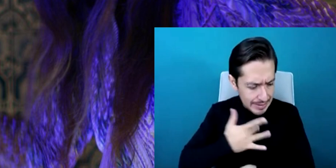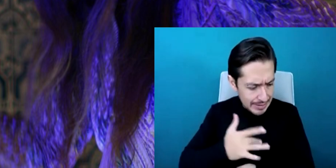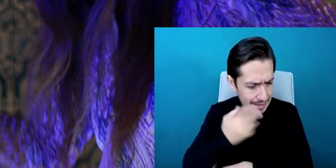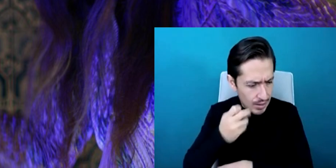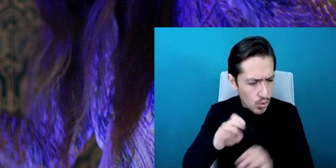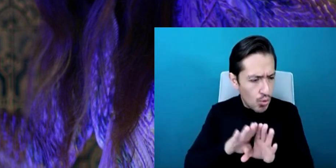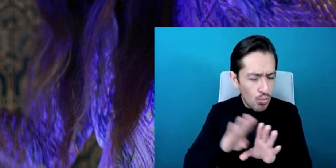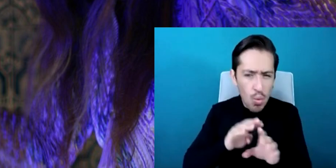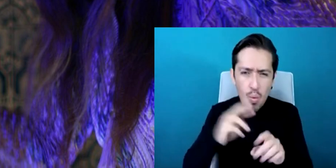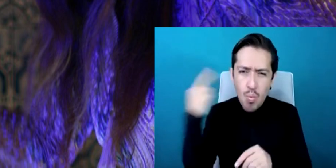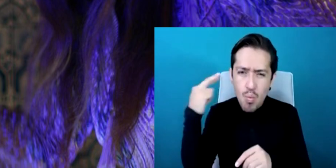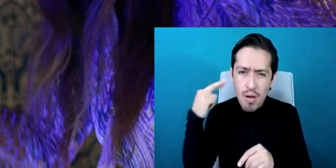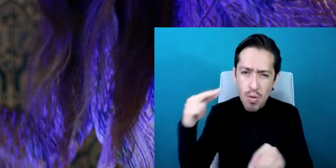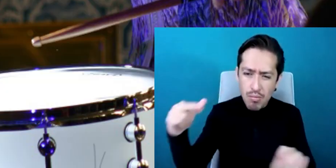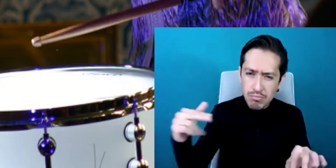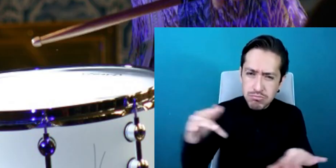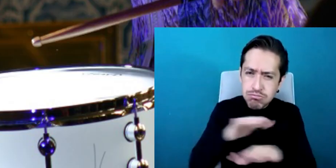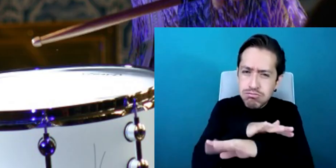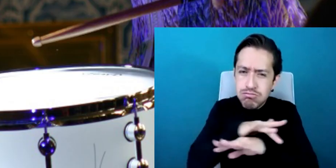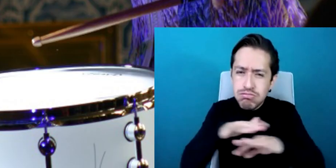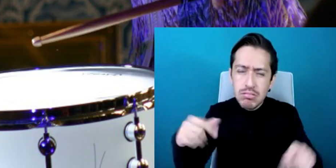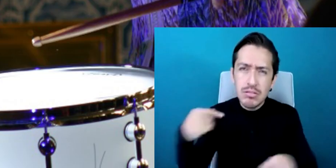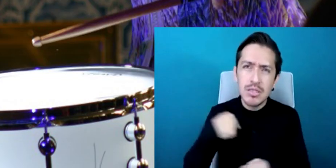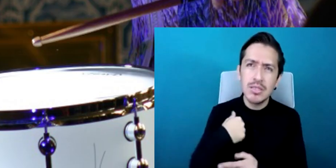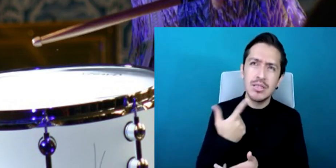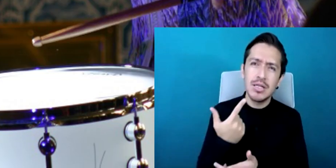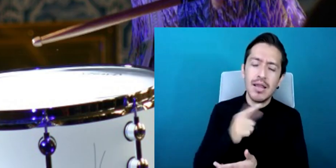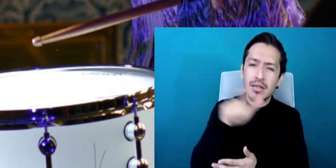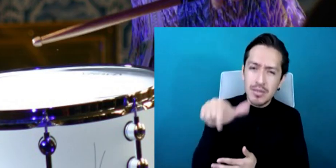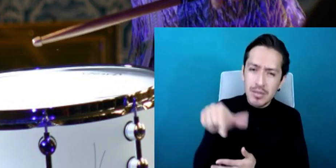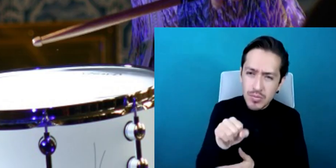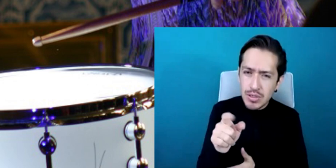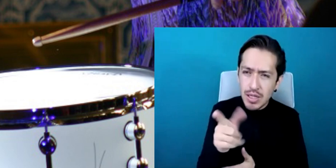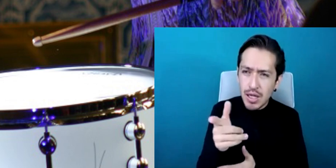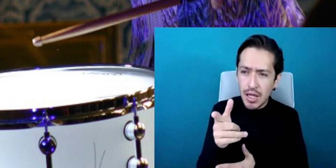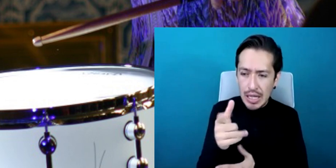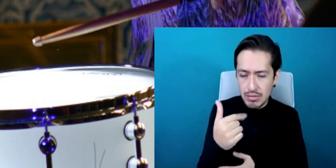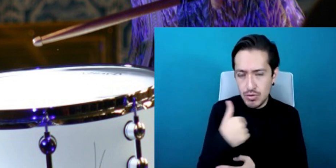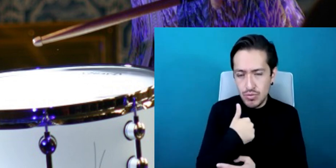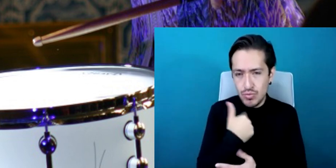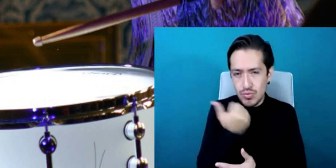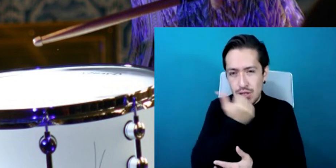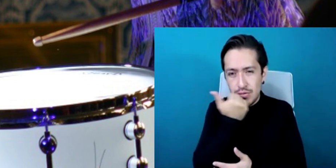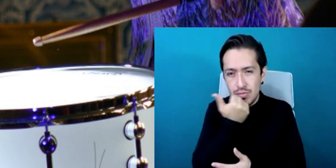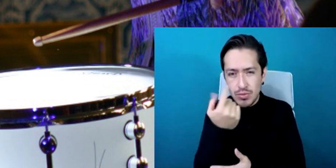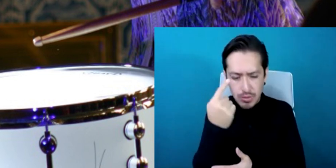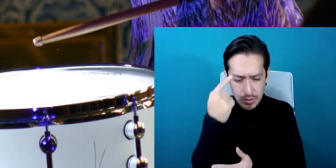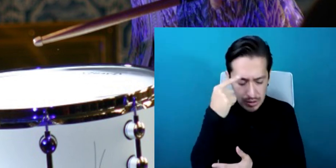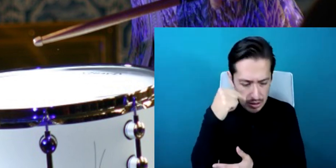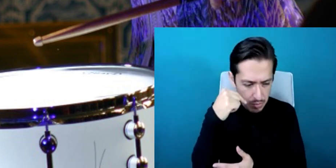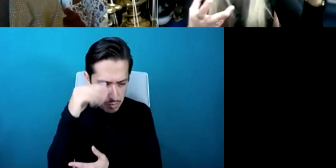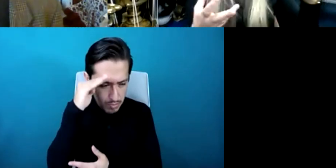link the next sound and a lot of that linking is to do with paying attention to the audience